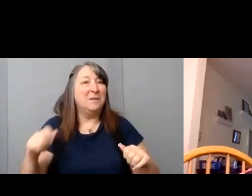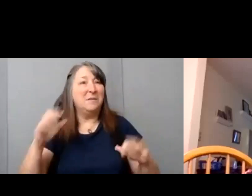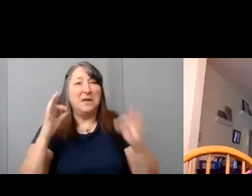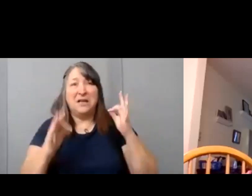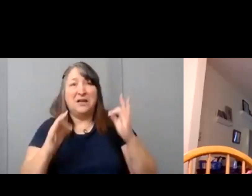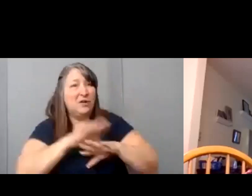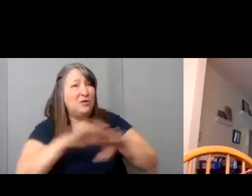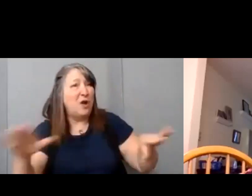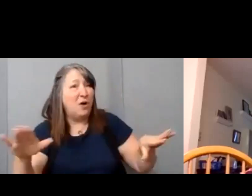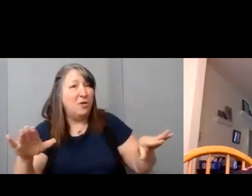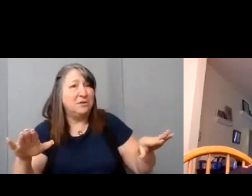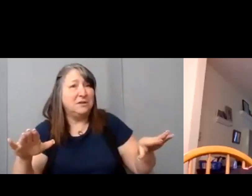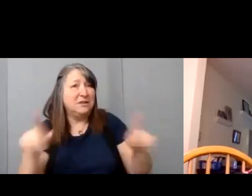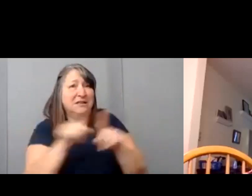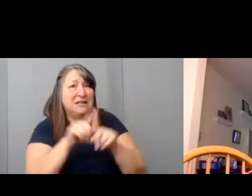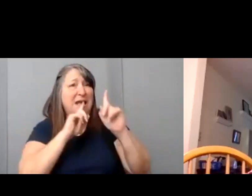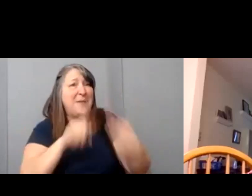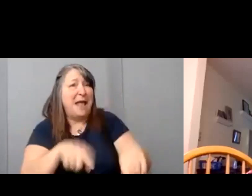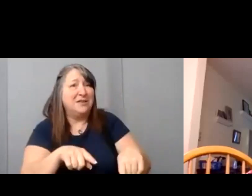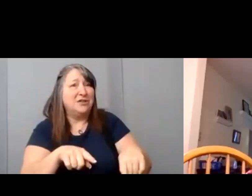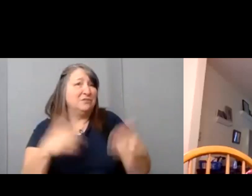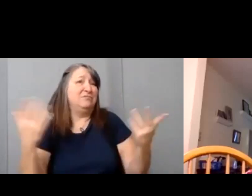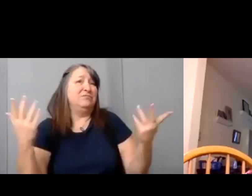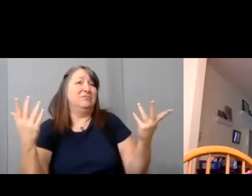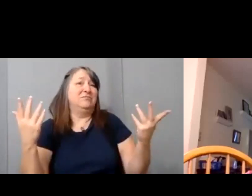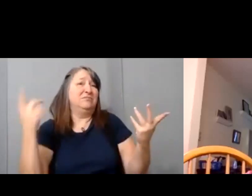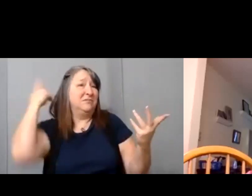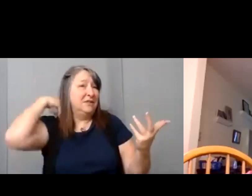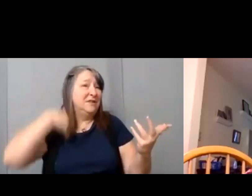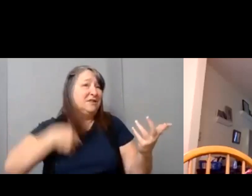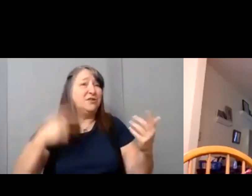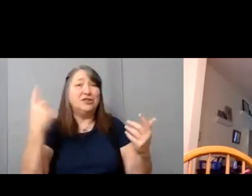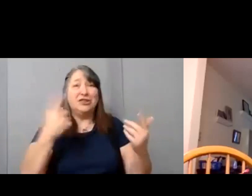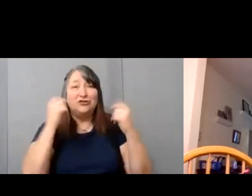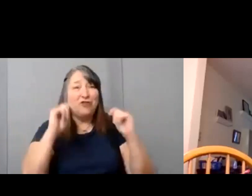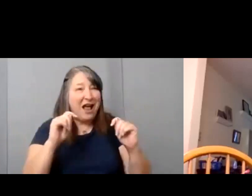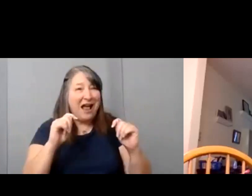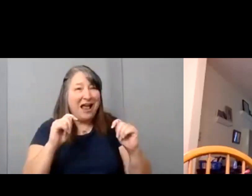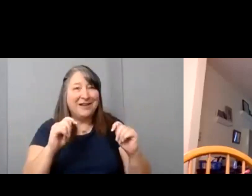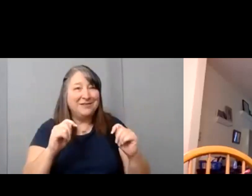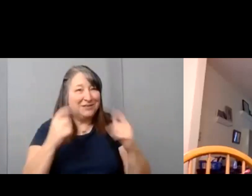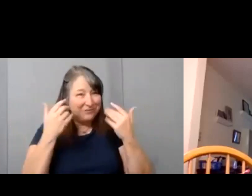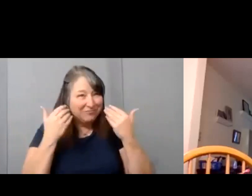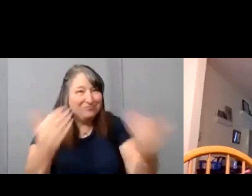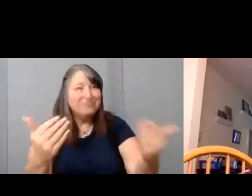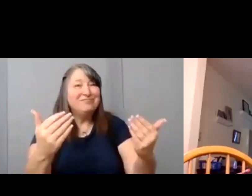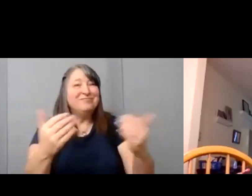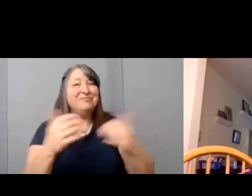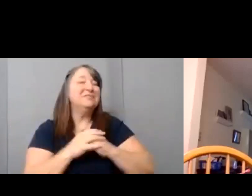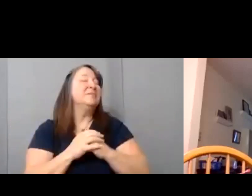If you have an idea for your mockumentary at home, your family, your friends. Just give it a try.